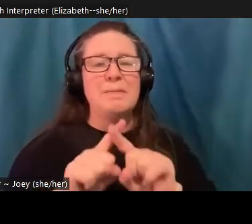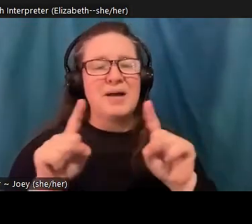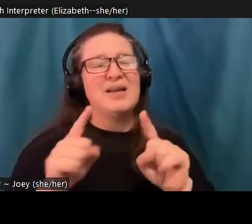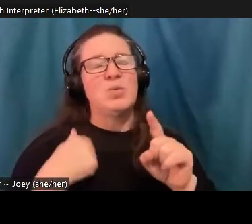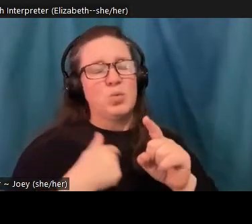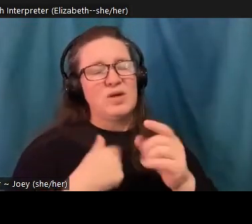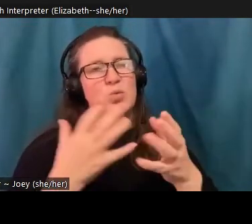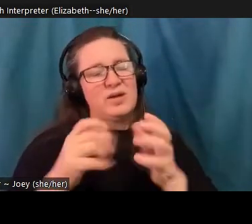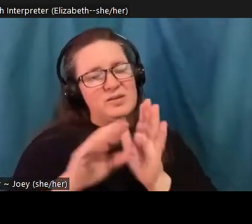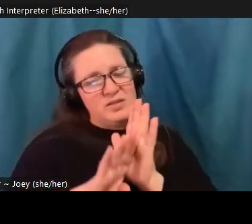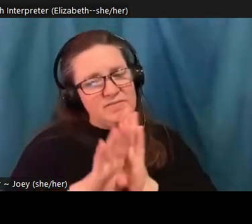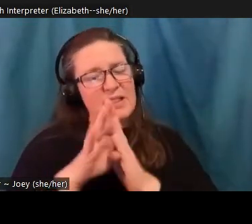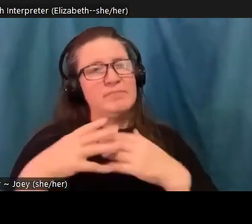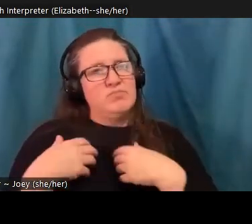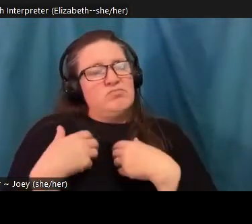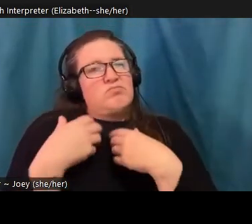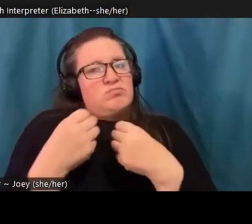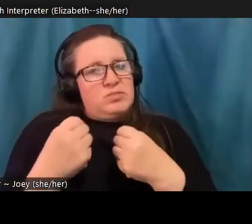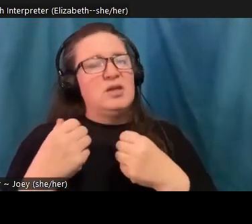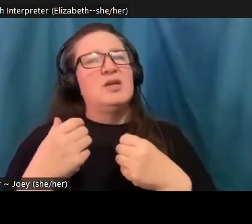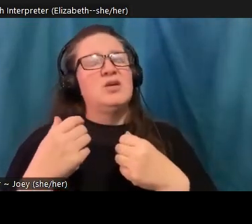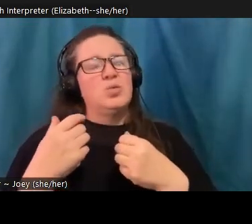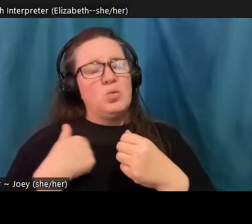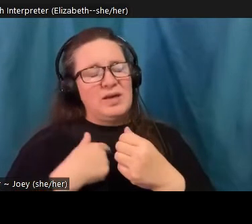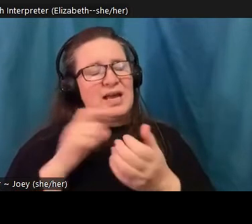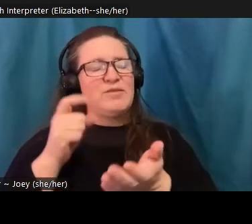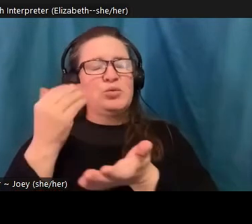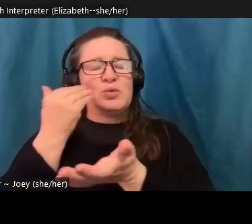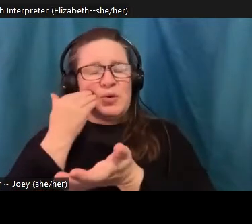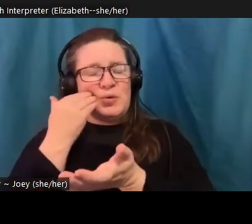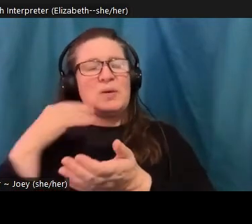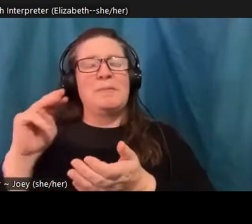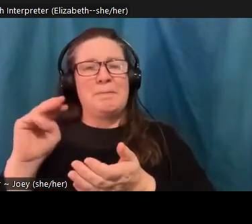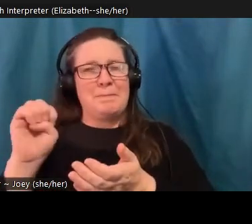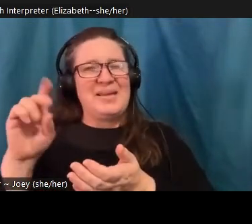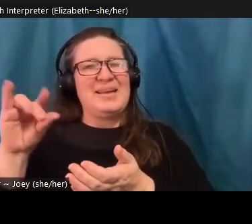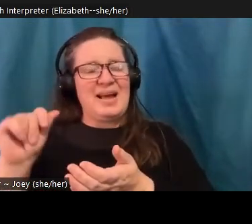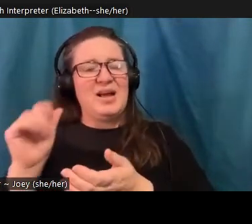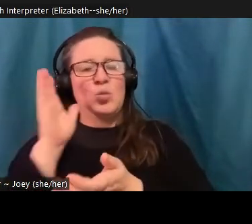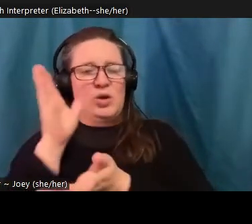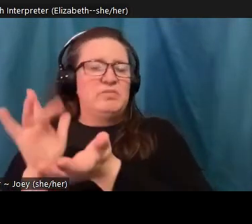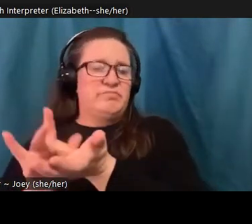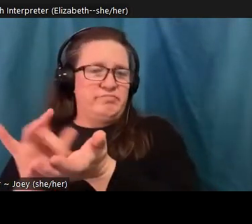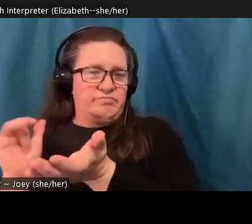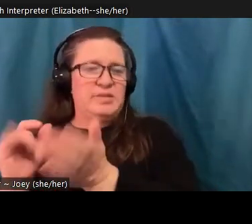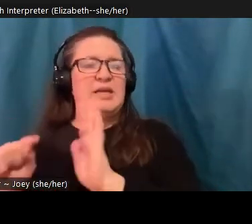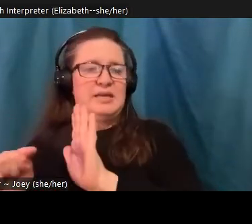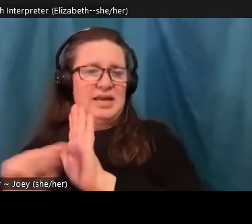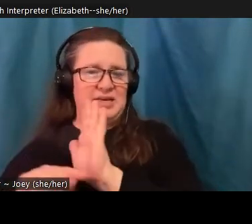media is actively manipulating the negativity bias. That's a crucial first step. That's an opportunity also, to remember